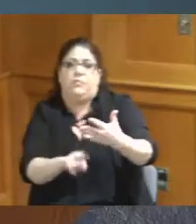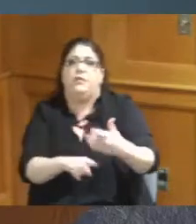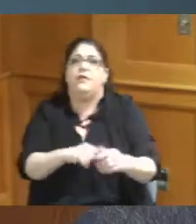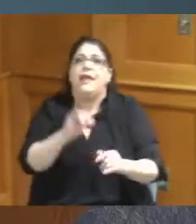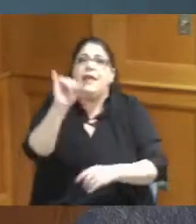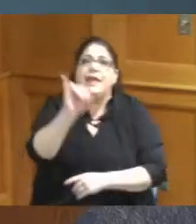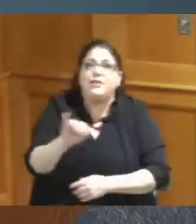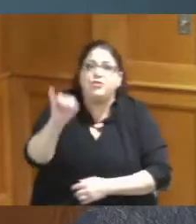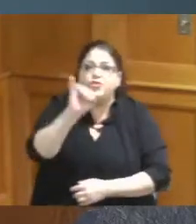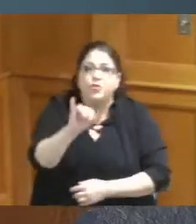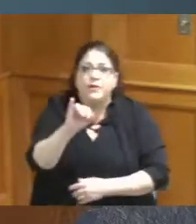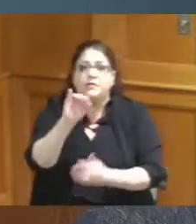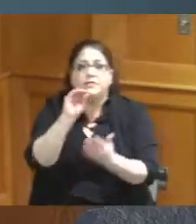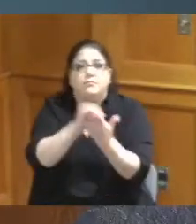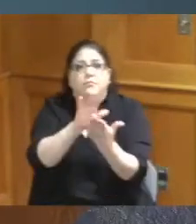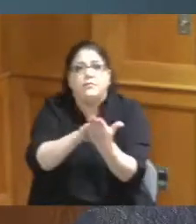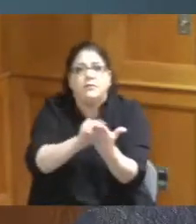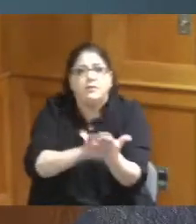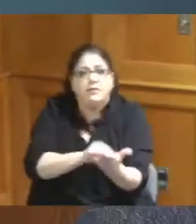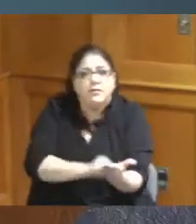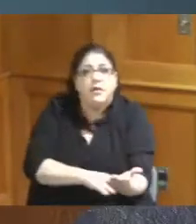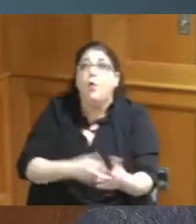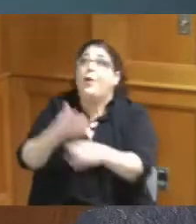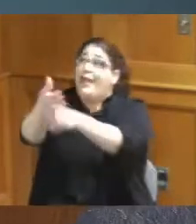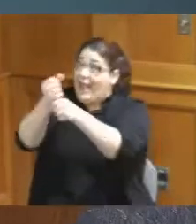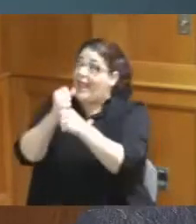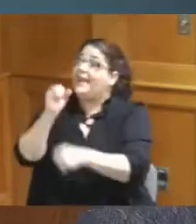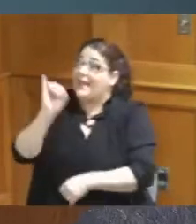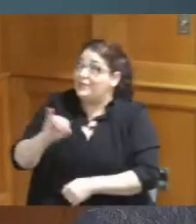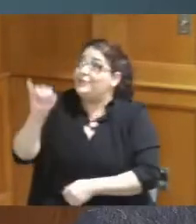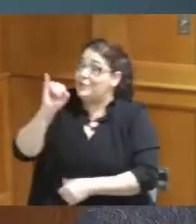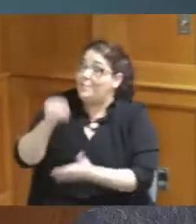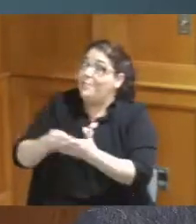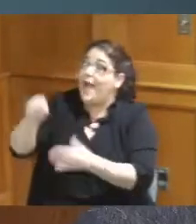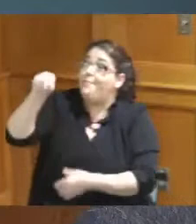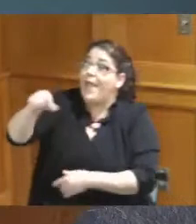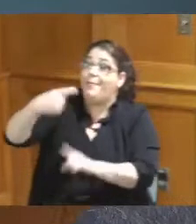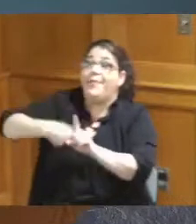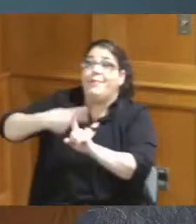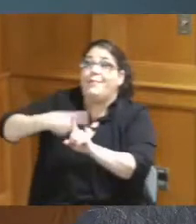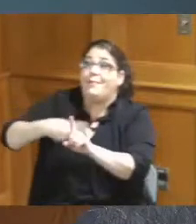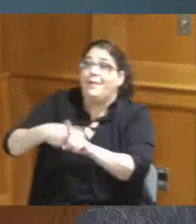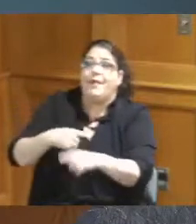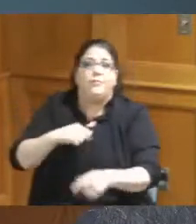think a lot of us you know get insurance but you don't really understand all of the fine print and